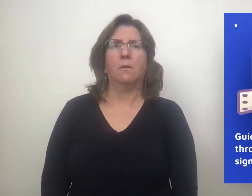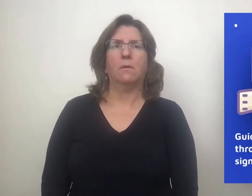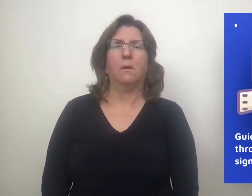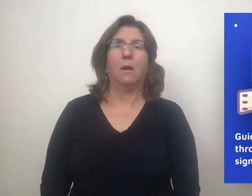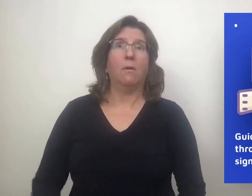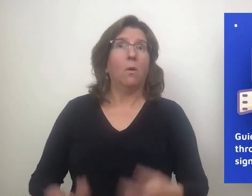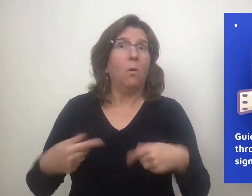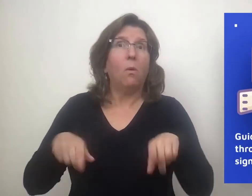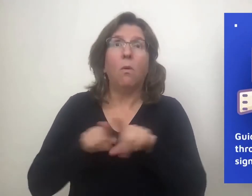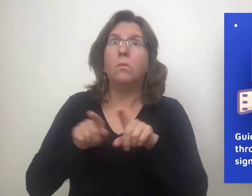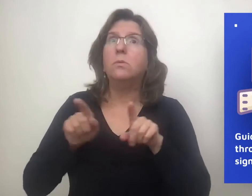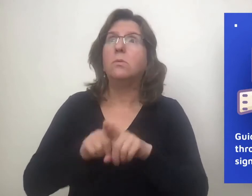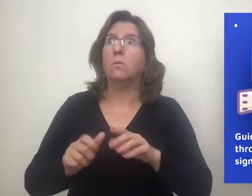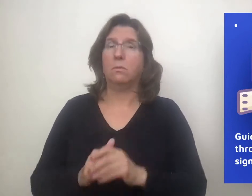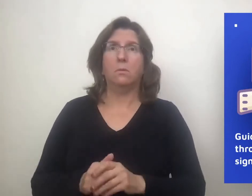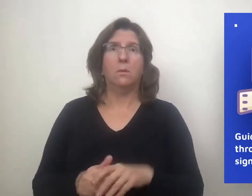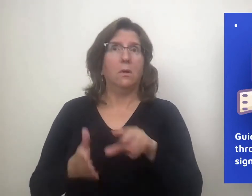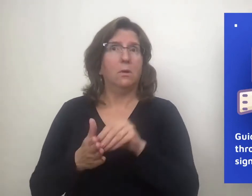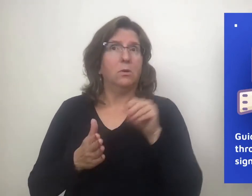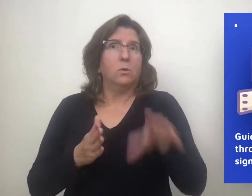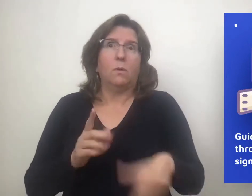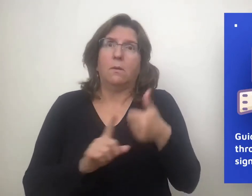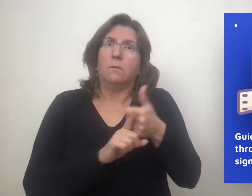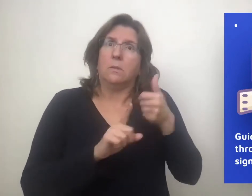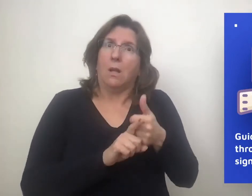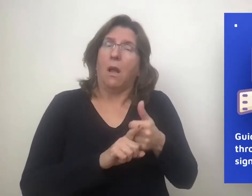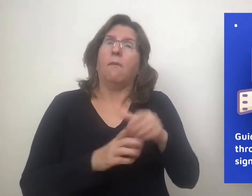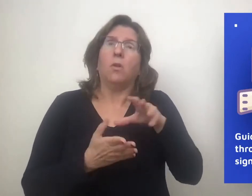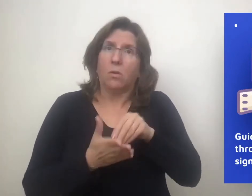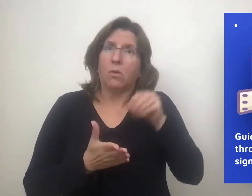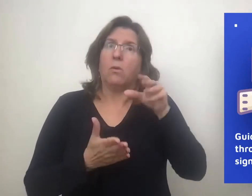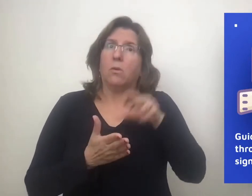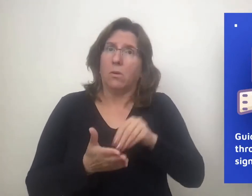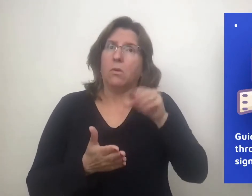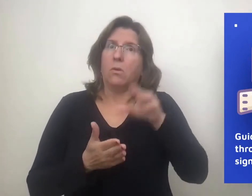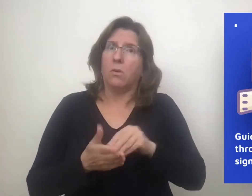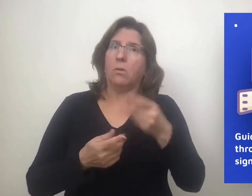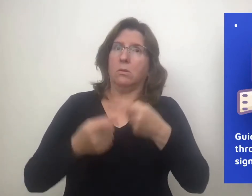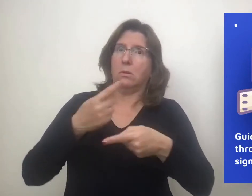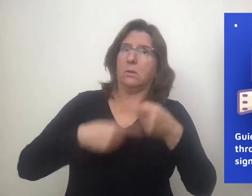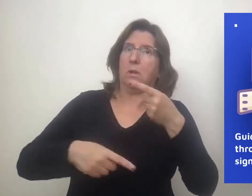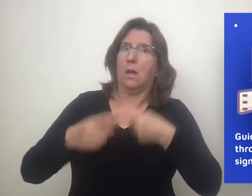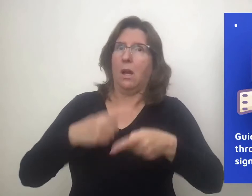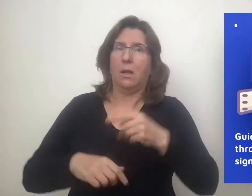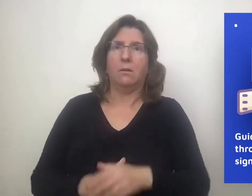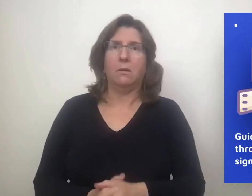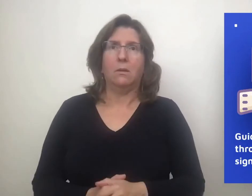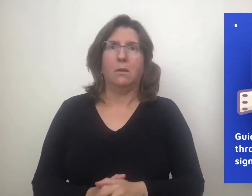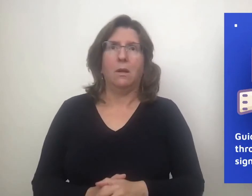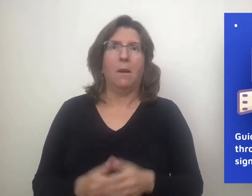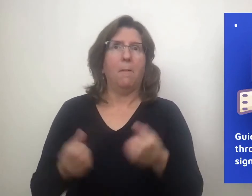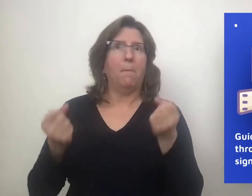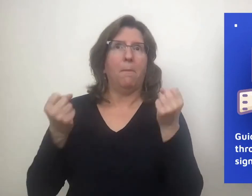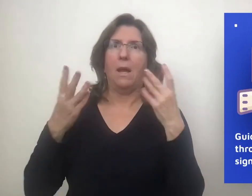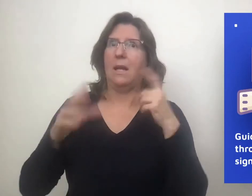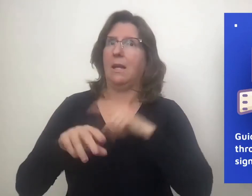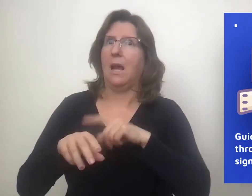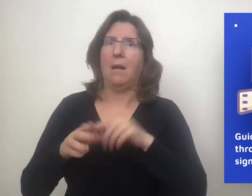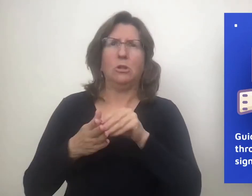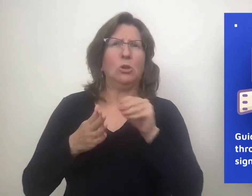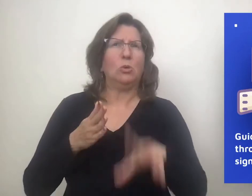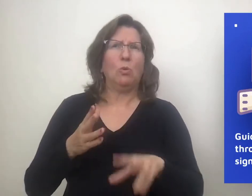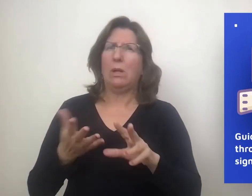As the student is acquiring language or vocabulary through electronic teaching materials,